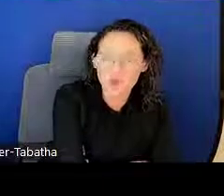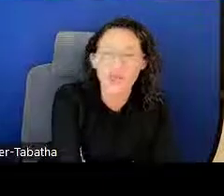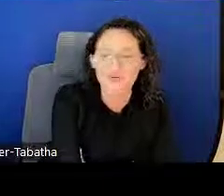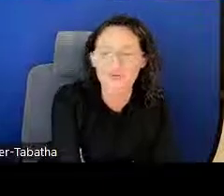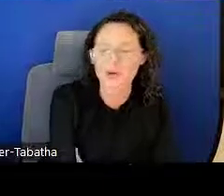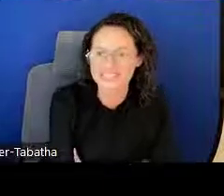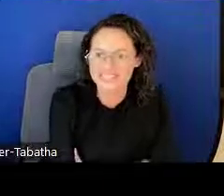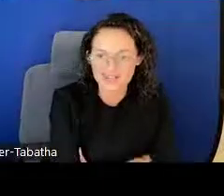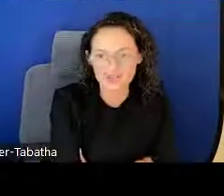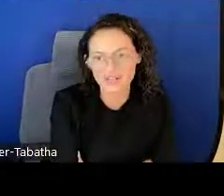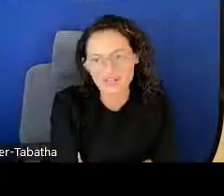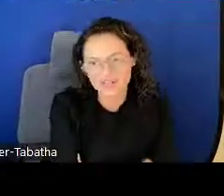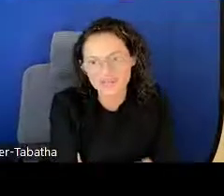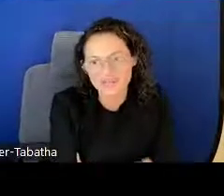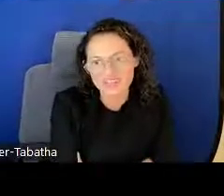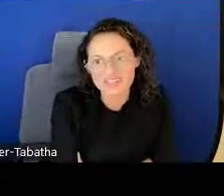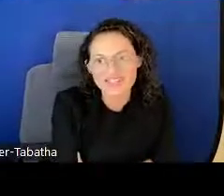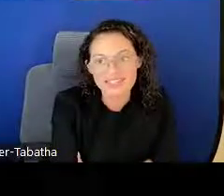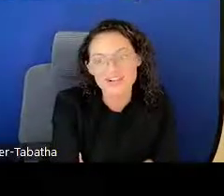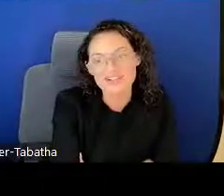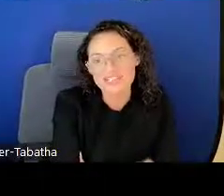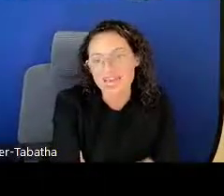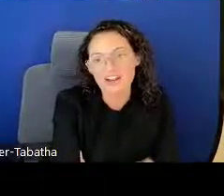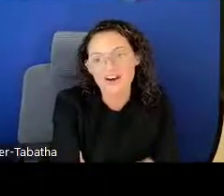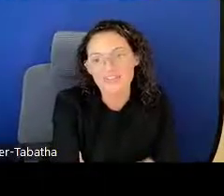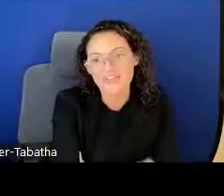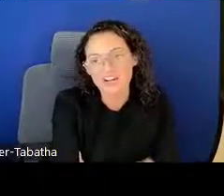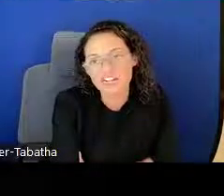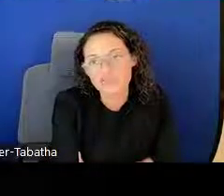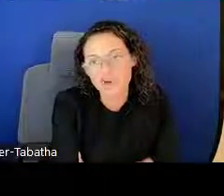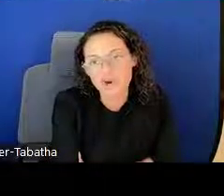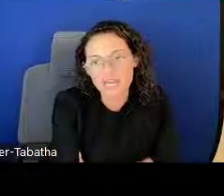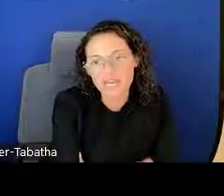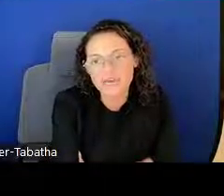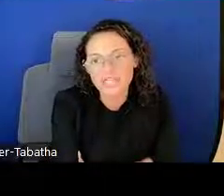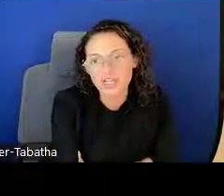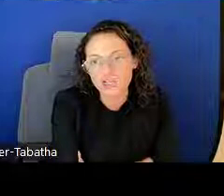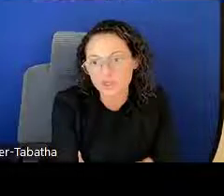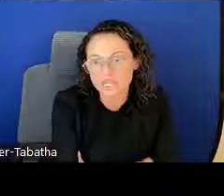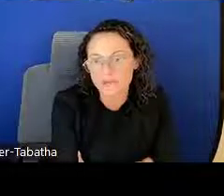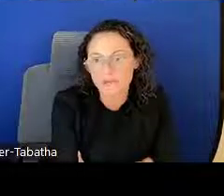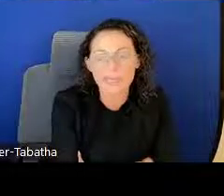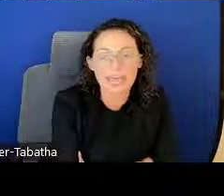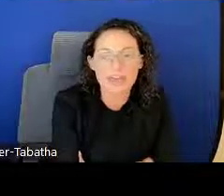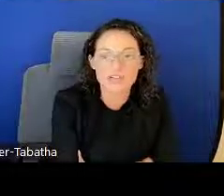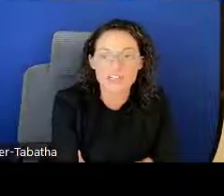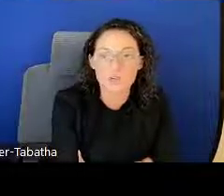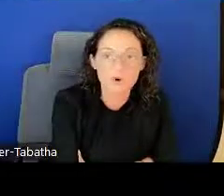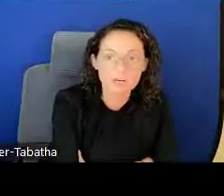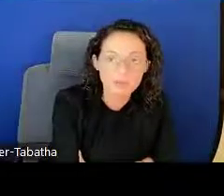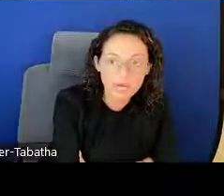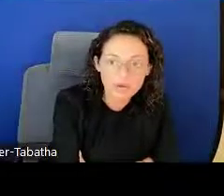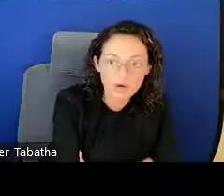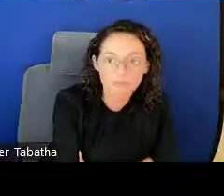Oh, and reports! Interpreter error. There is data on various programs, including the average award amount,